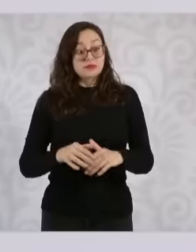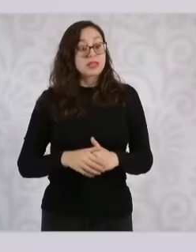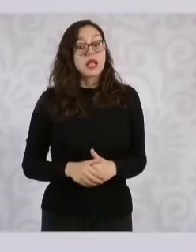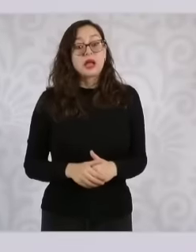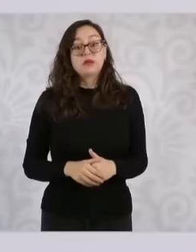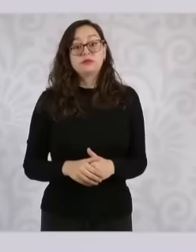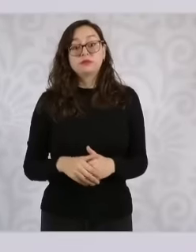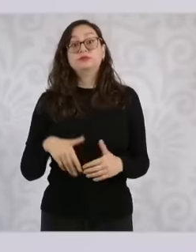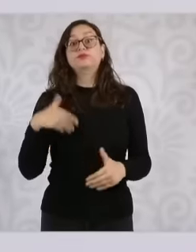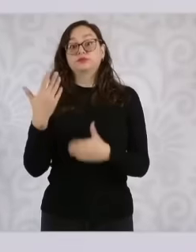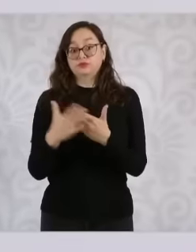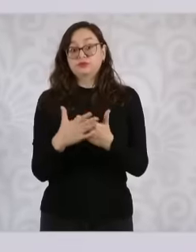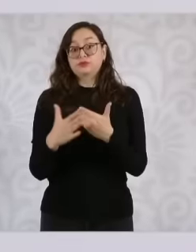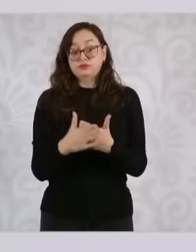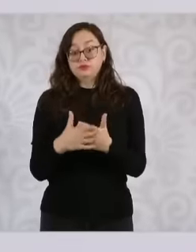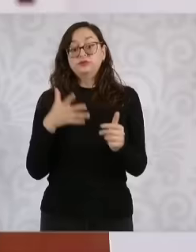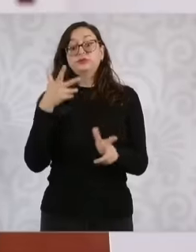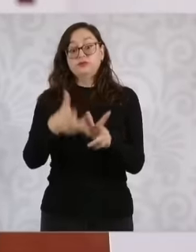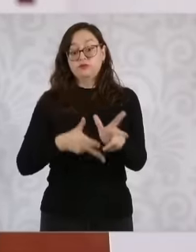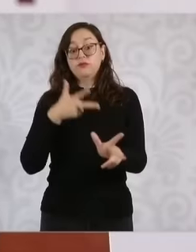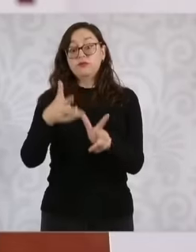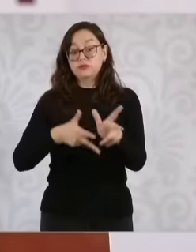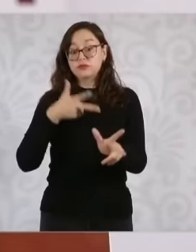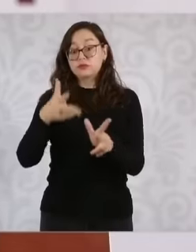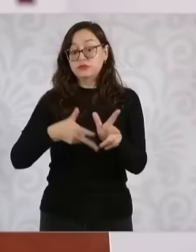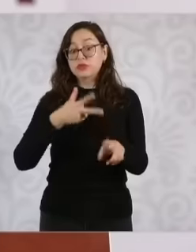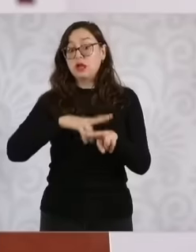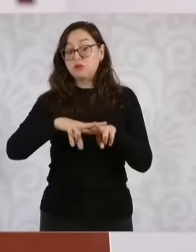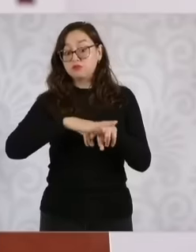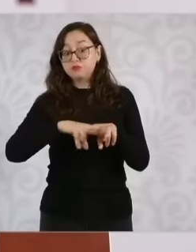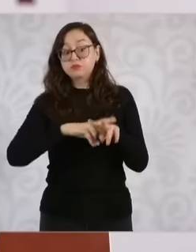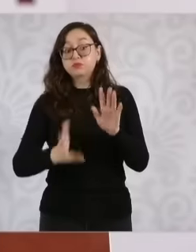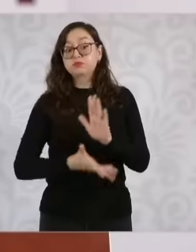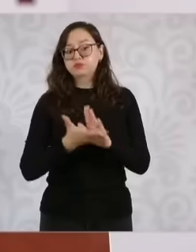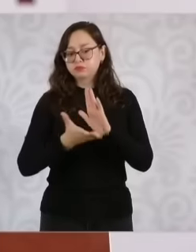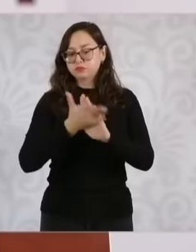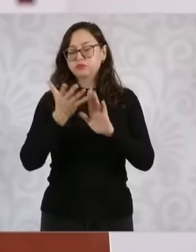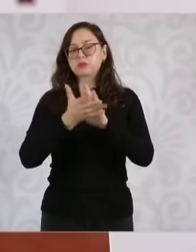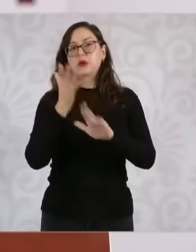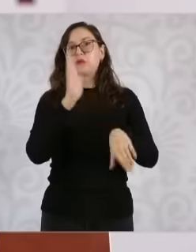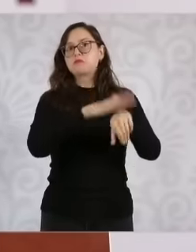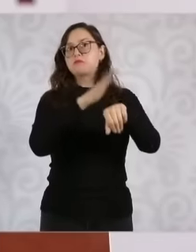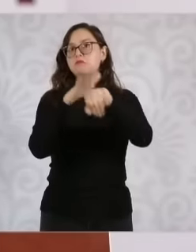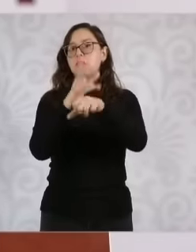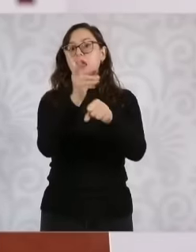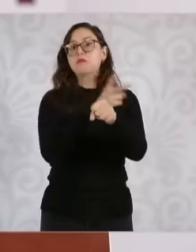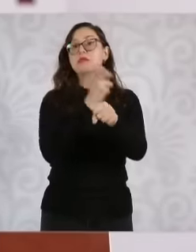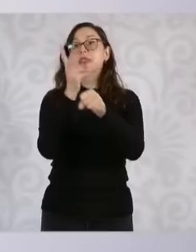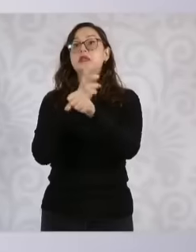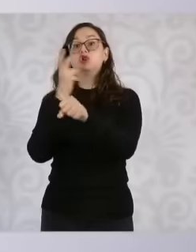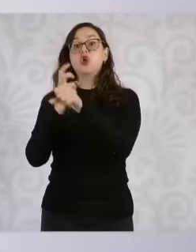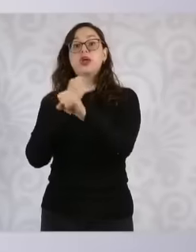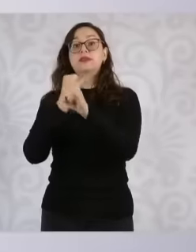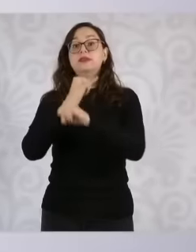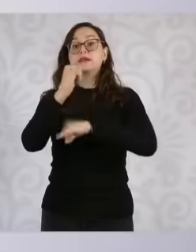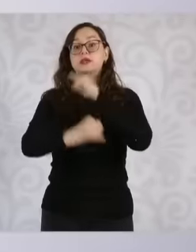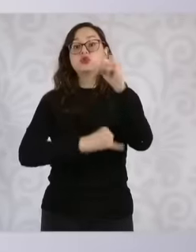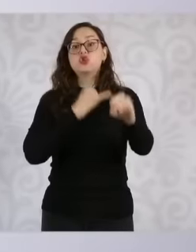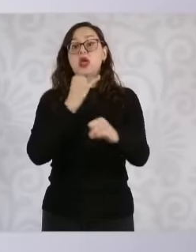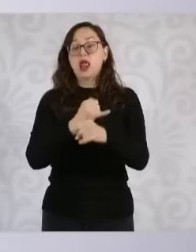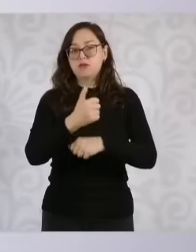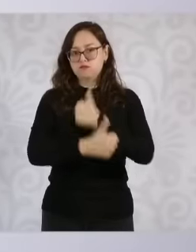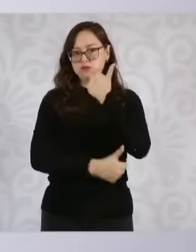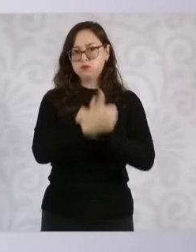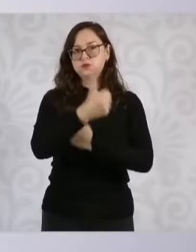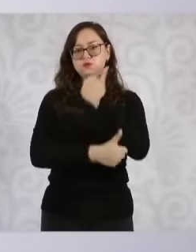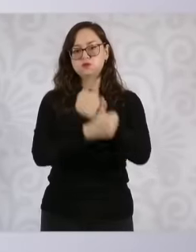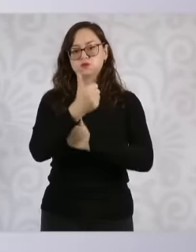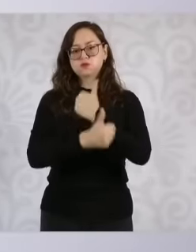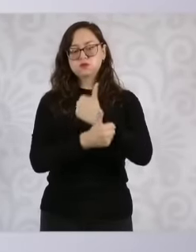an open international public tender. The other day I received representatives from three